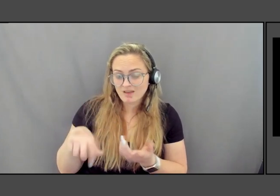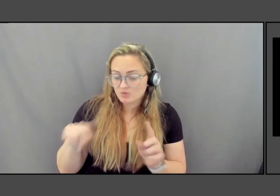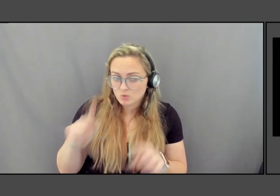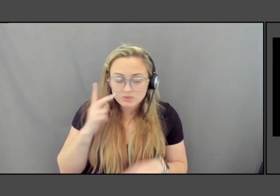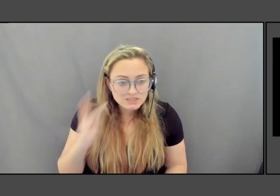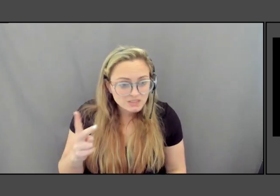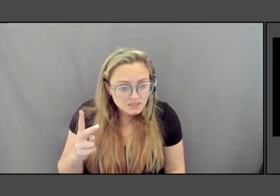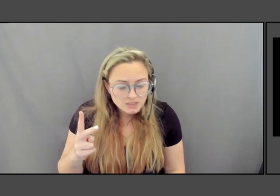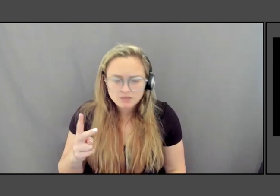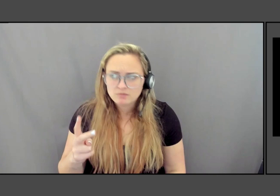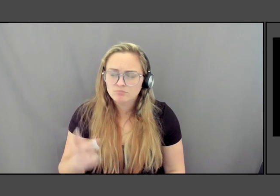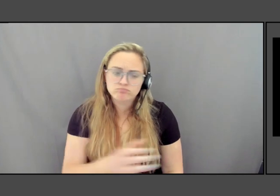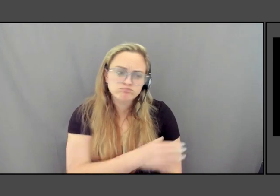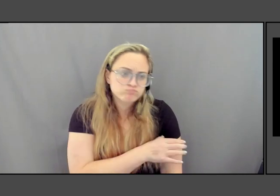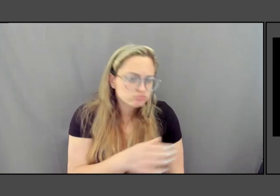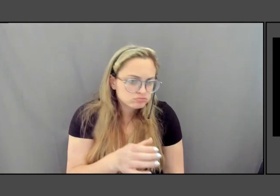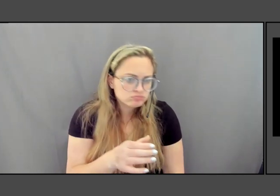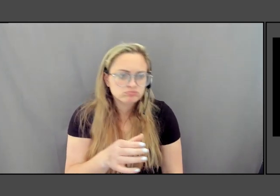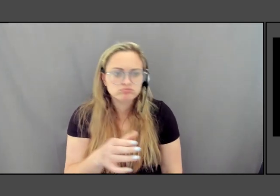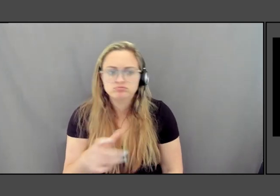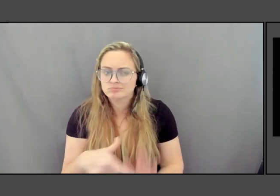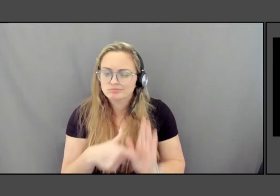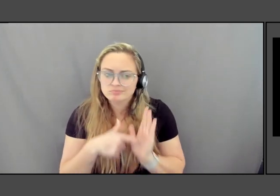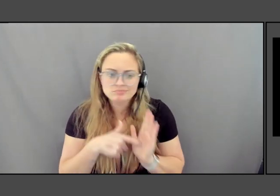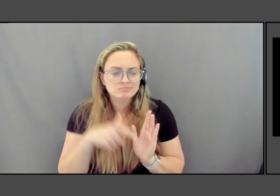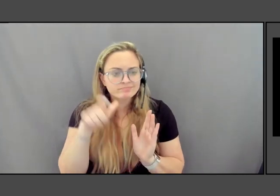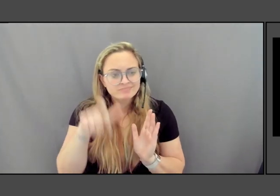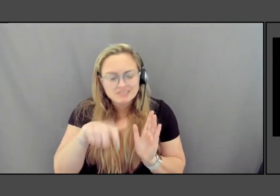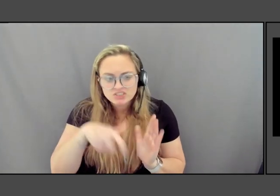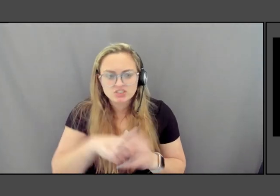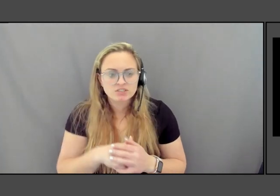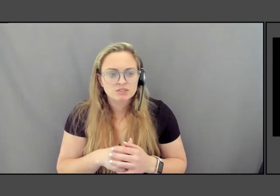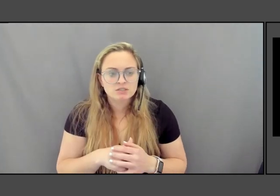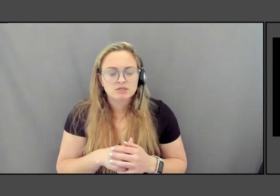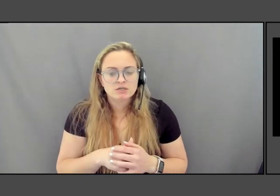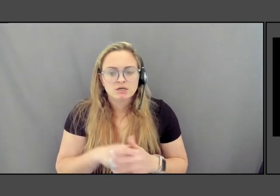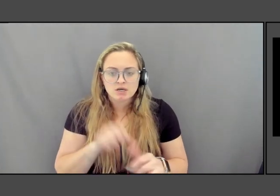It is so necessary that I worked with like people like Julian Bond,